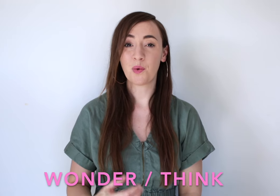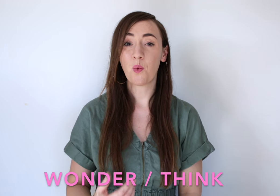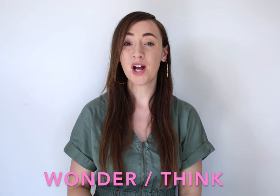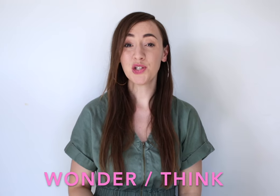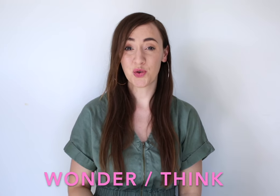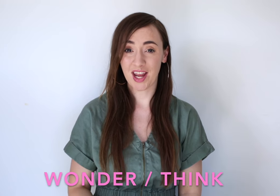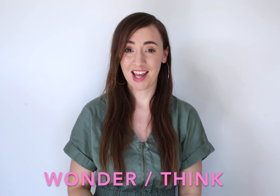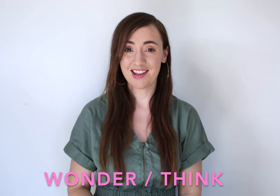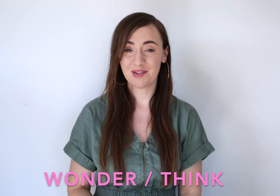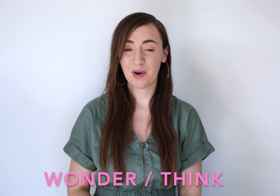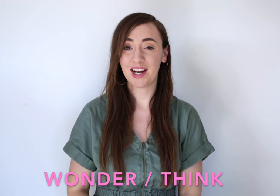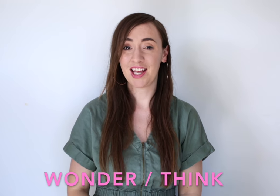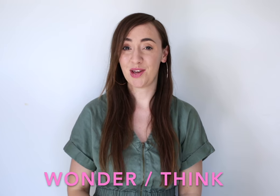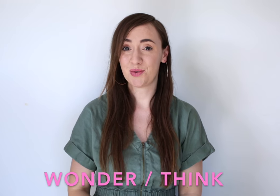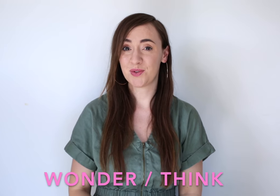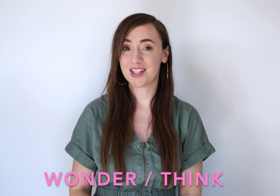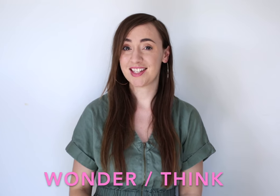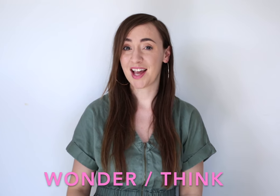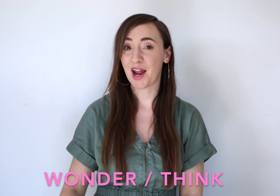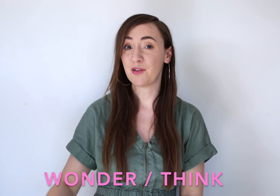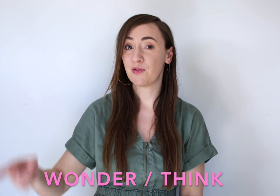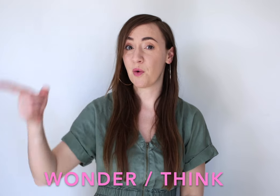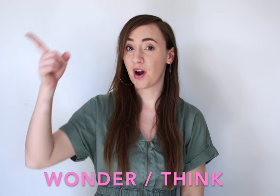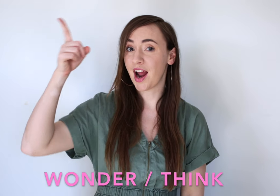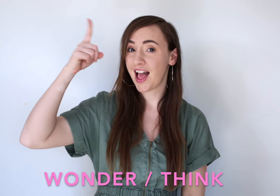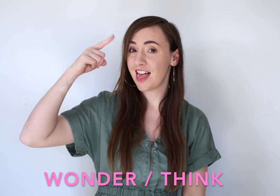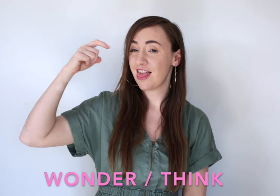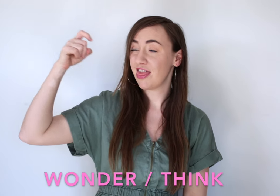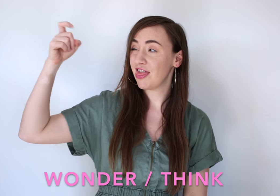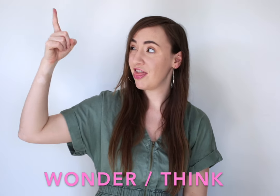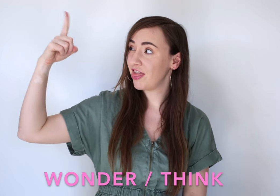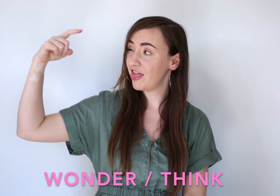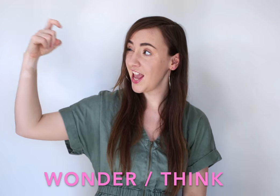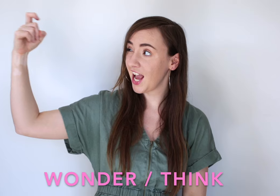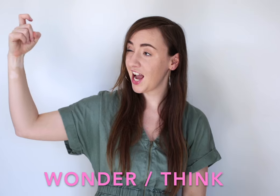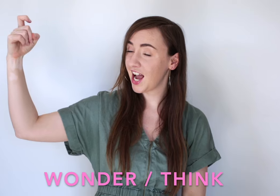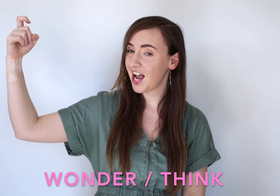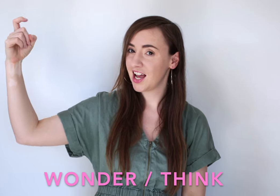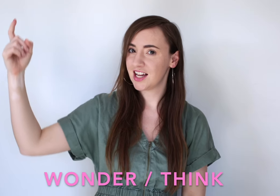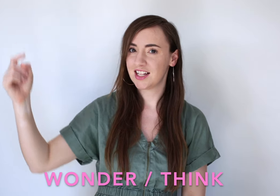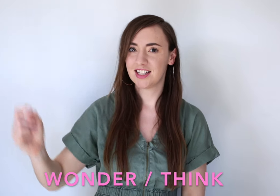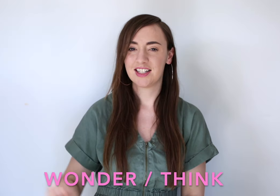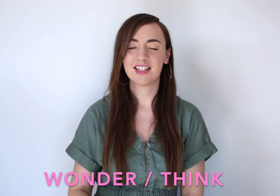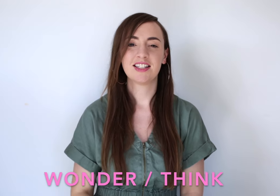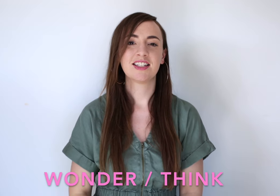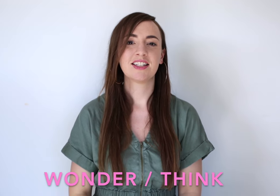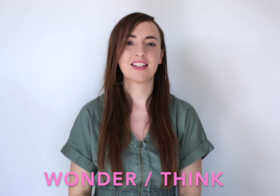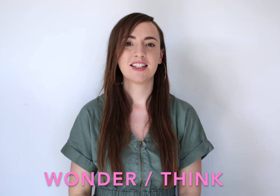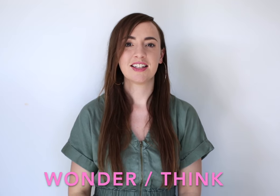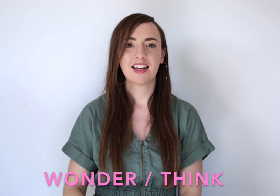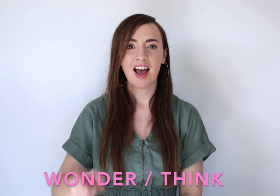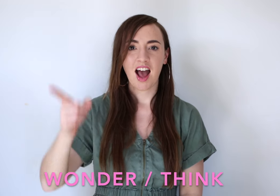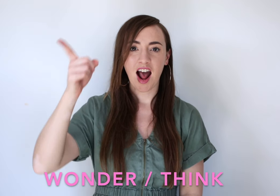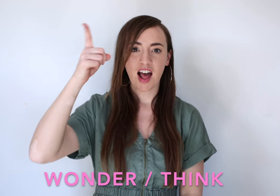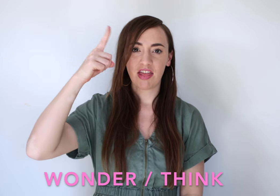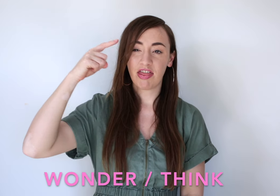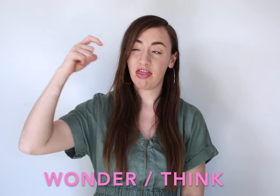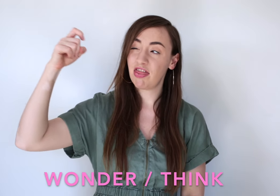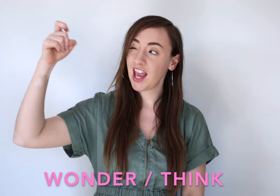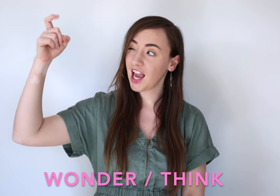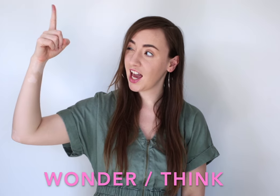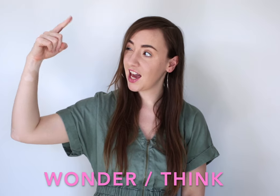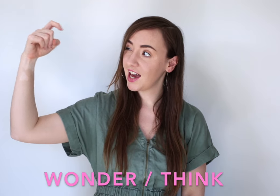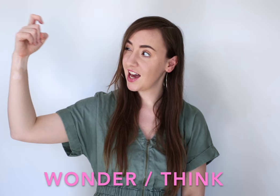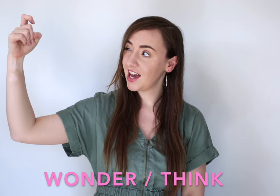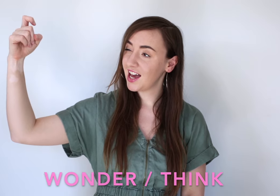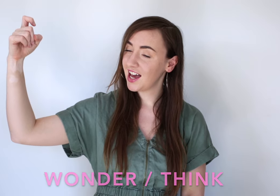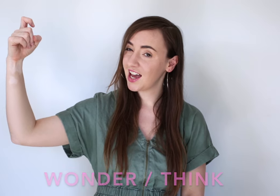For wandering, we're gonna use the sign for "think".